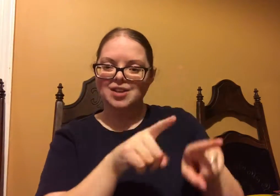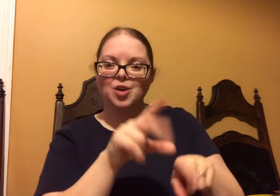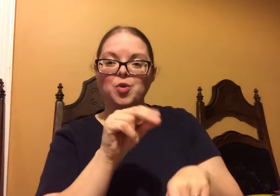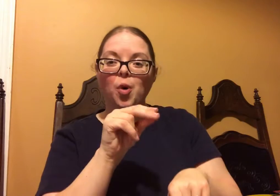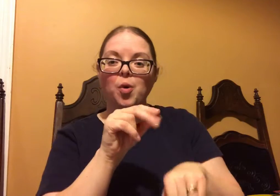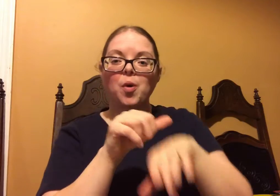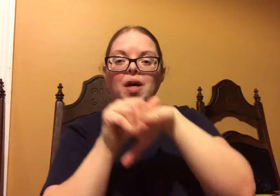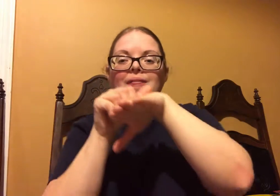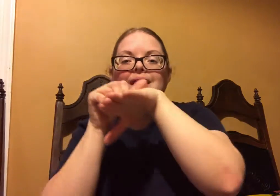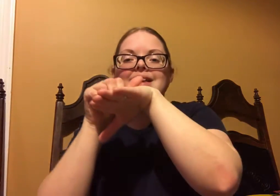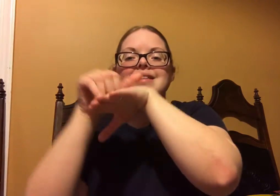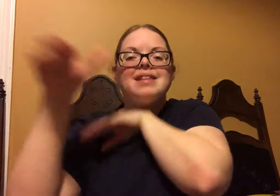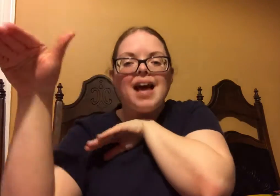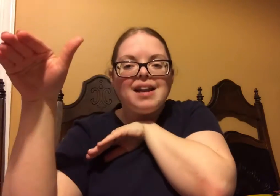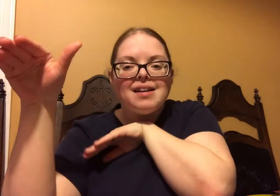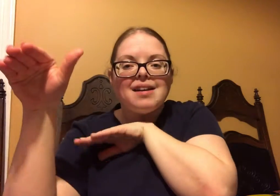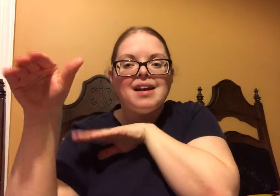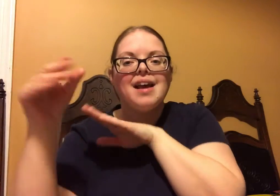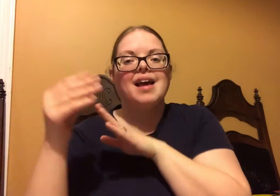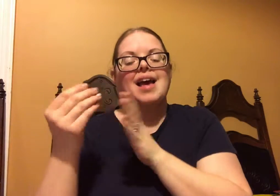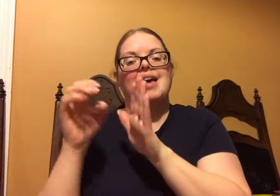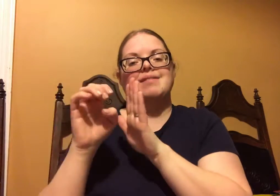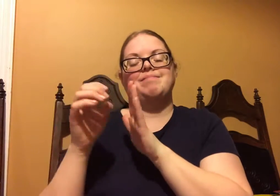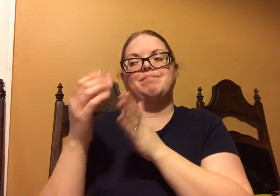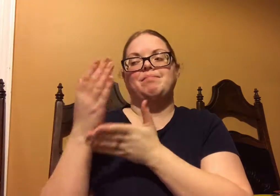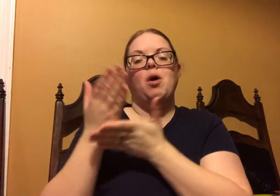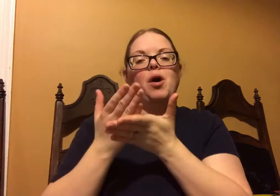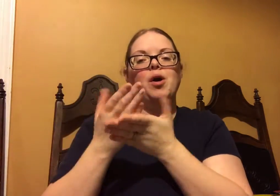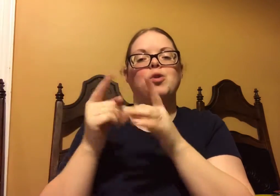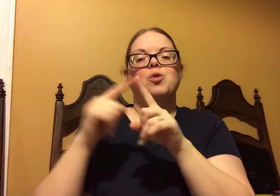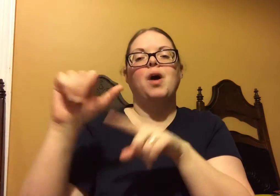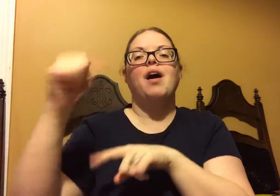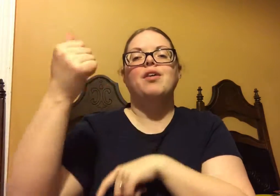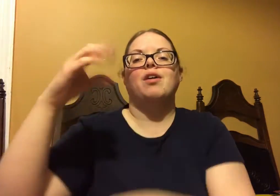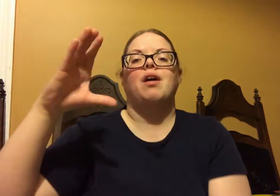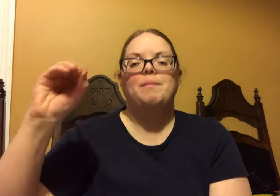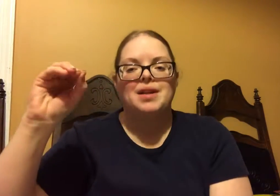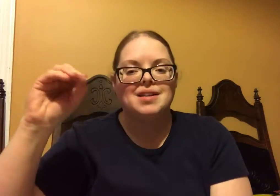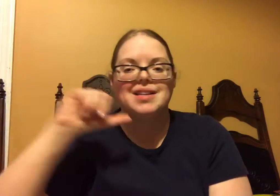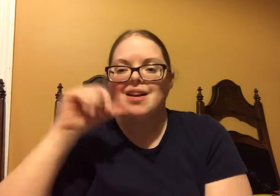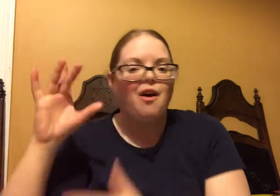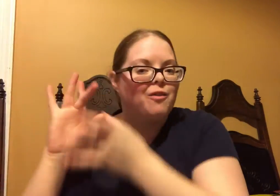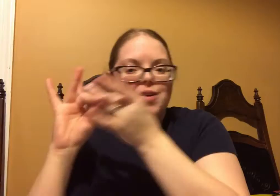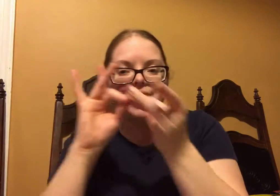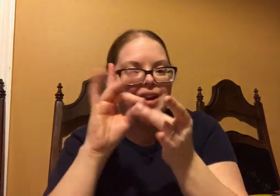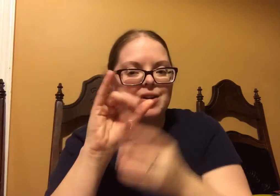And Young Living didn't just test it by itself, they send the oils out to another company